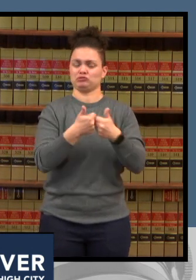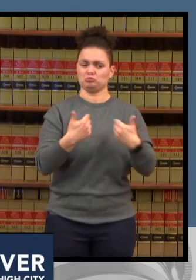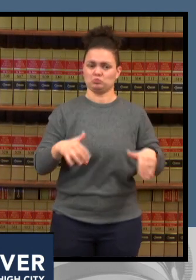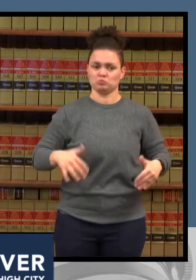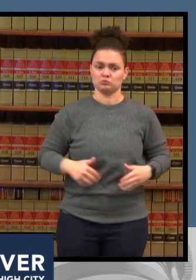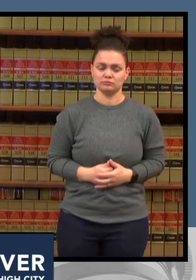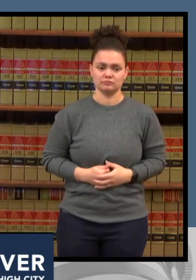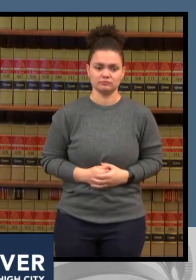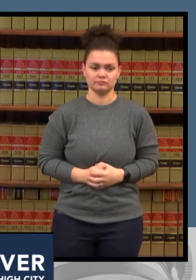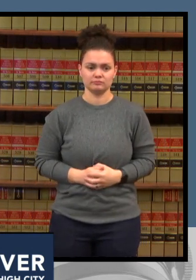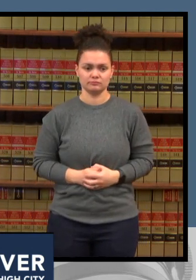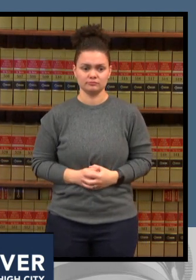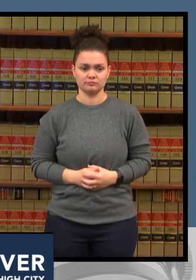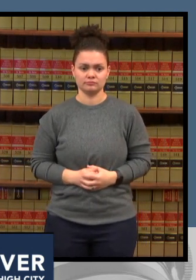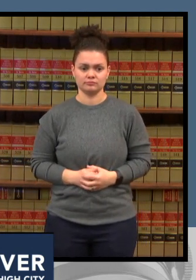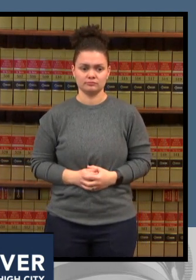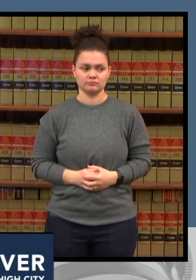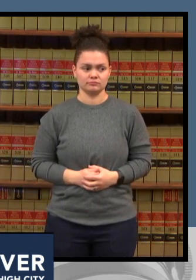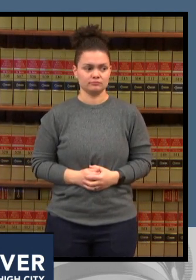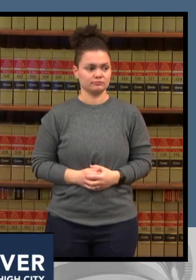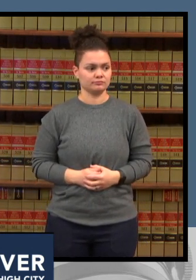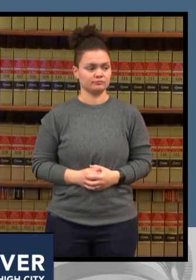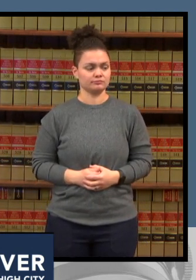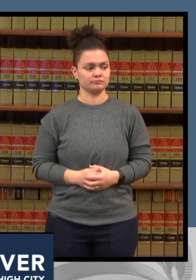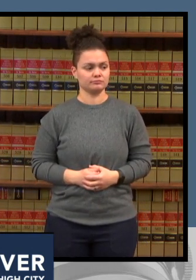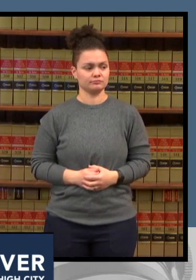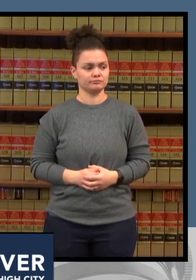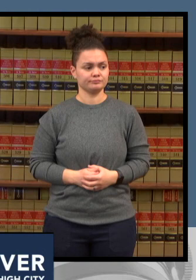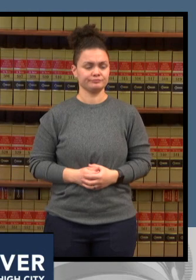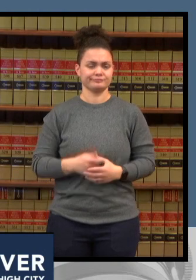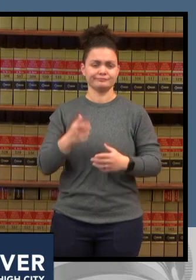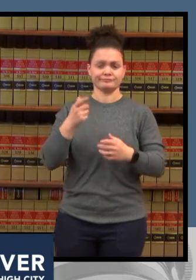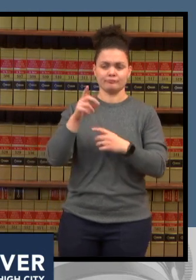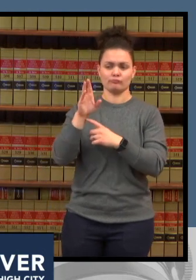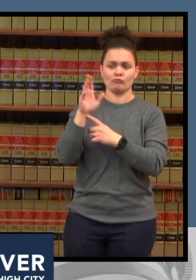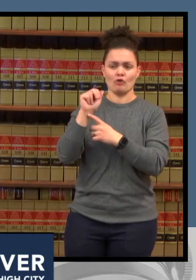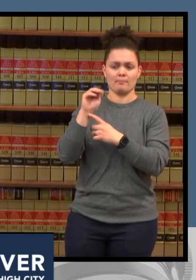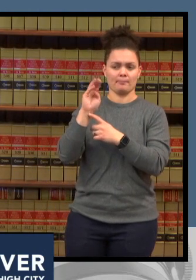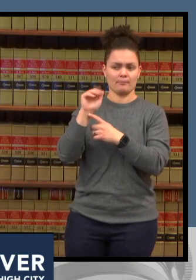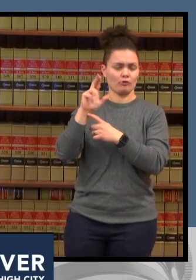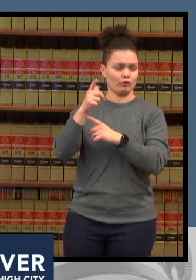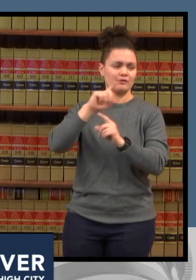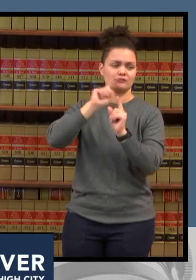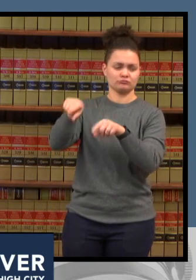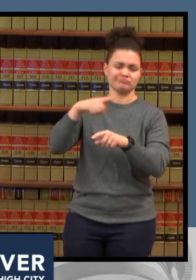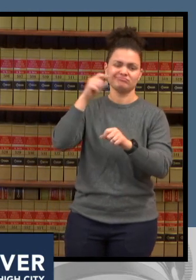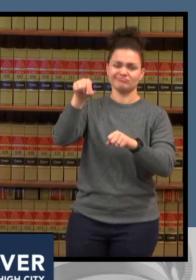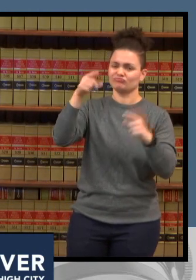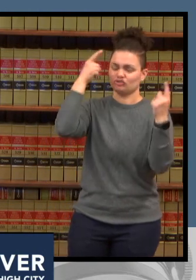i agree with connie's points if i could say that i think that collectively across the country this is